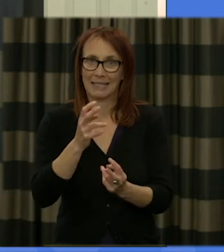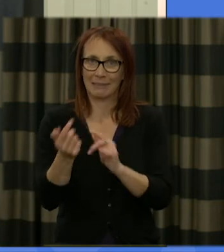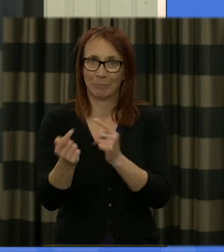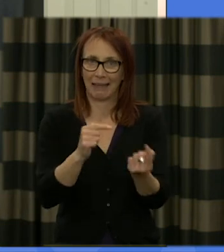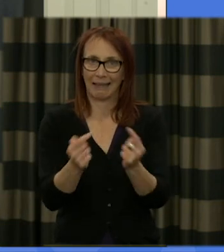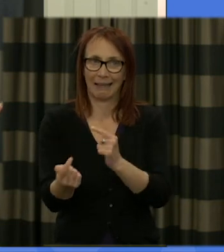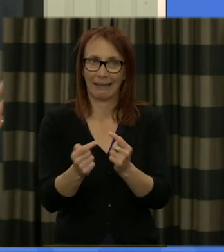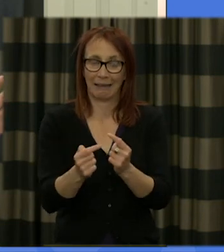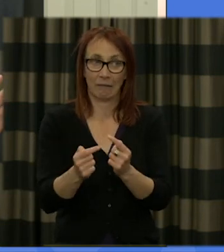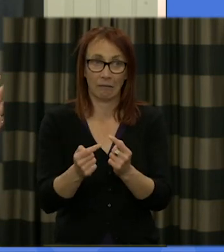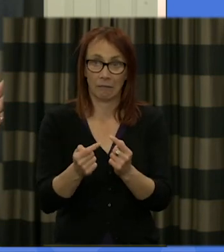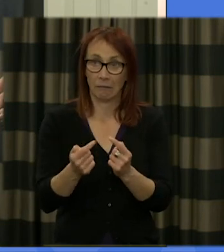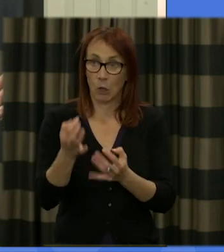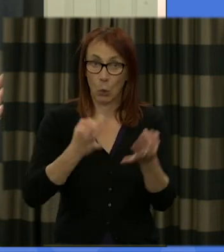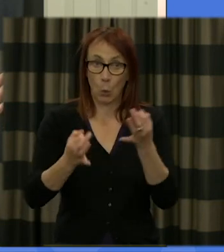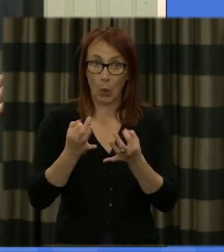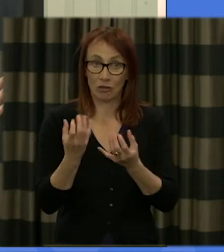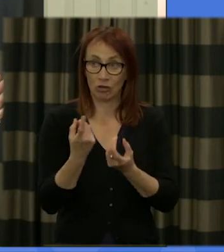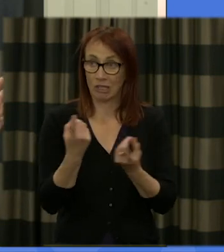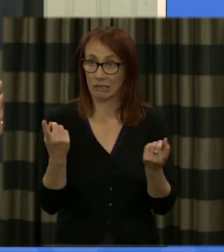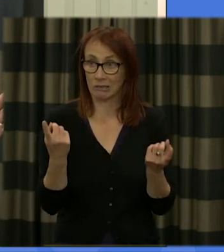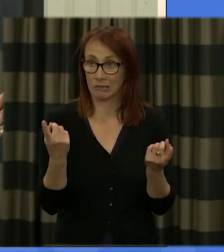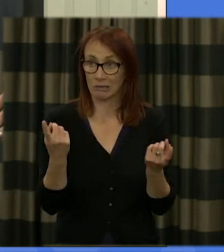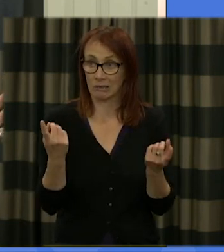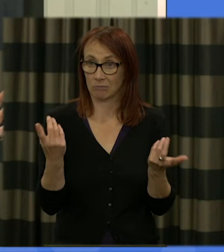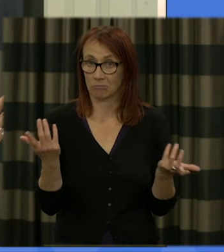question if there's any questions from the floor